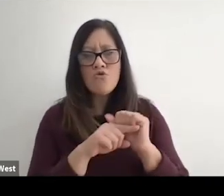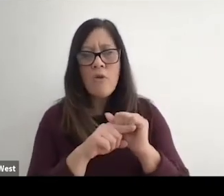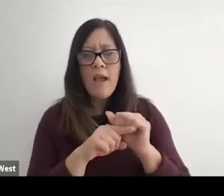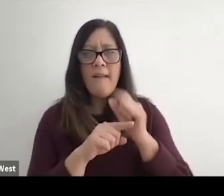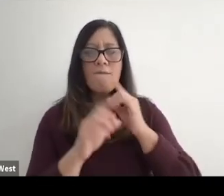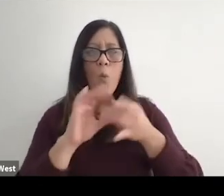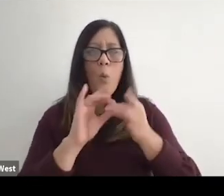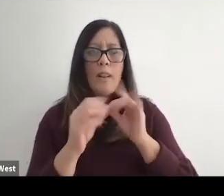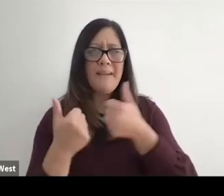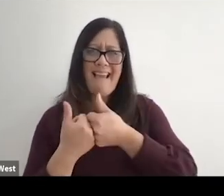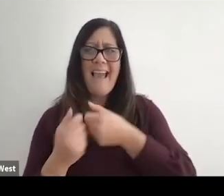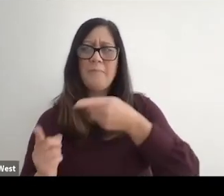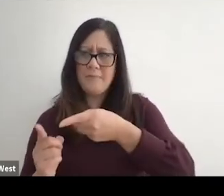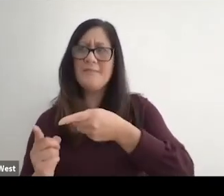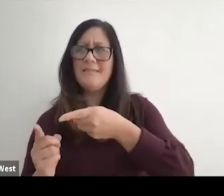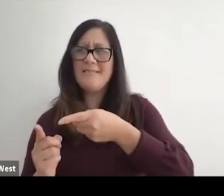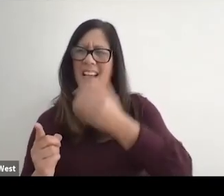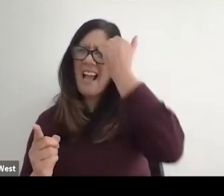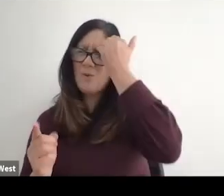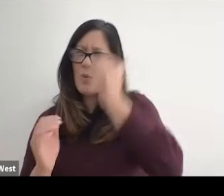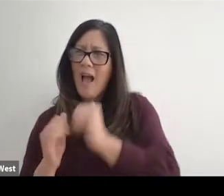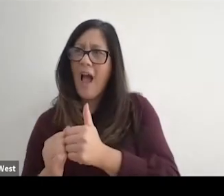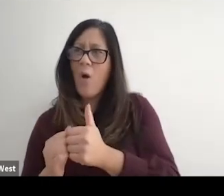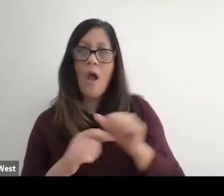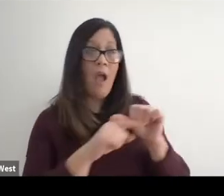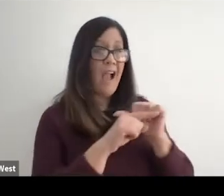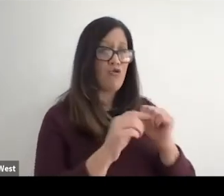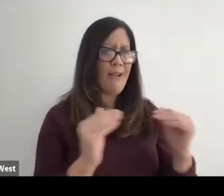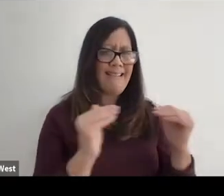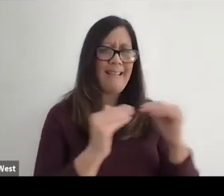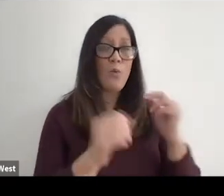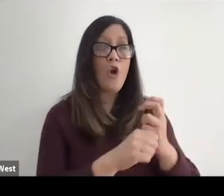it was to train for the Olympic Games. And I train equally as hard,